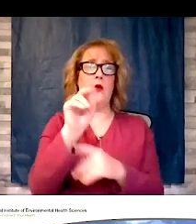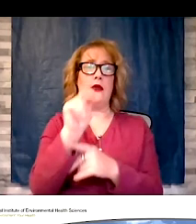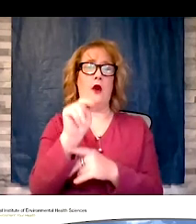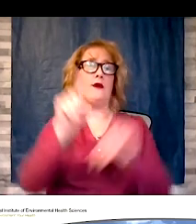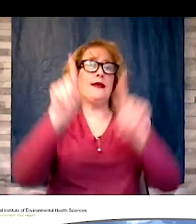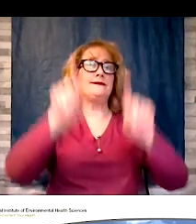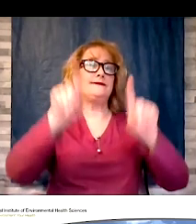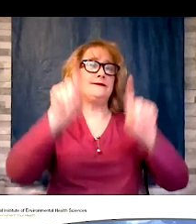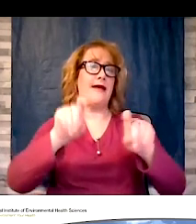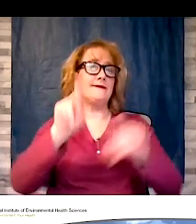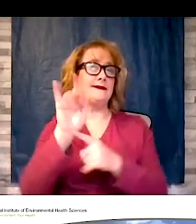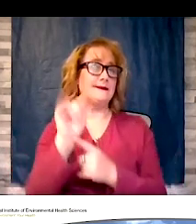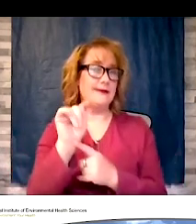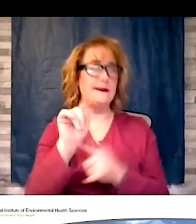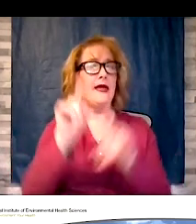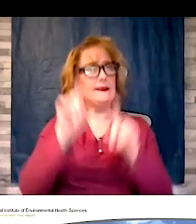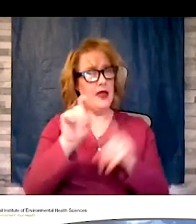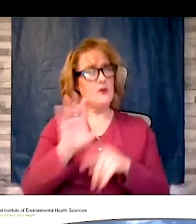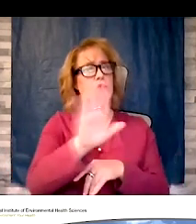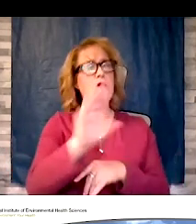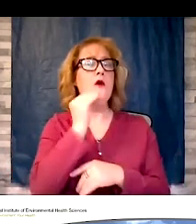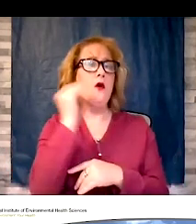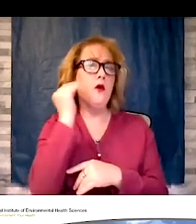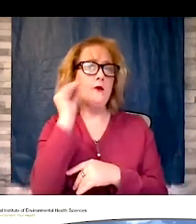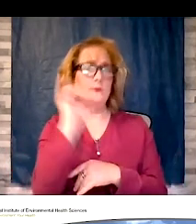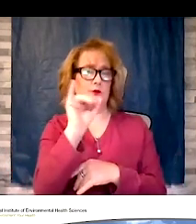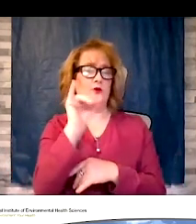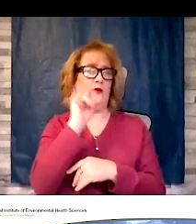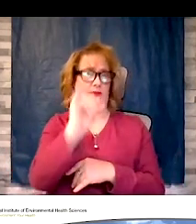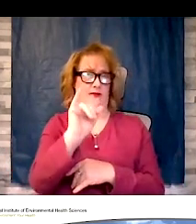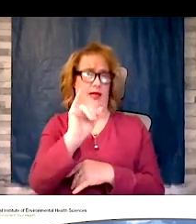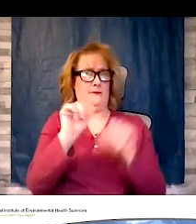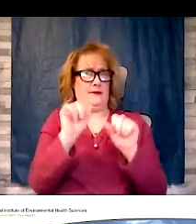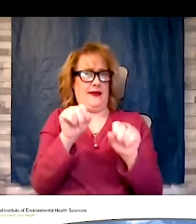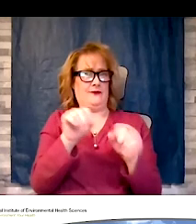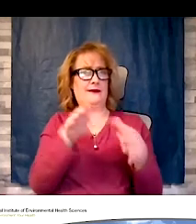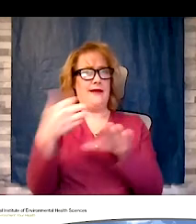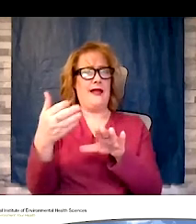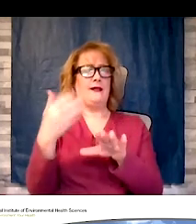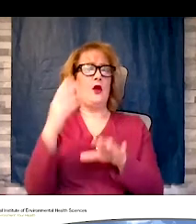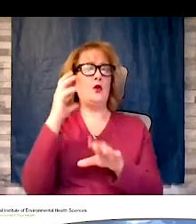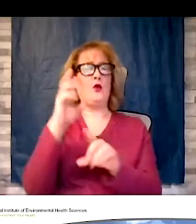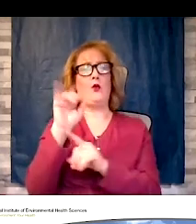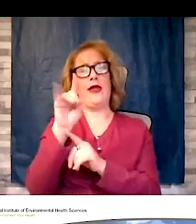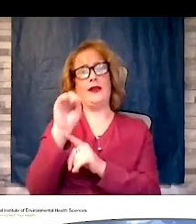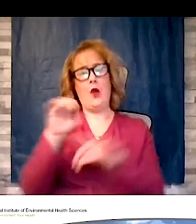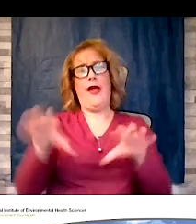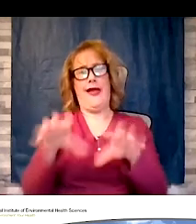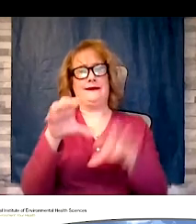test your home for the presence of this potentially deadly radio active gas as RADON is the the